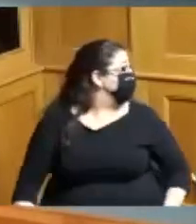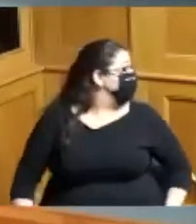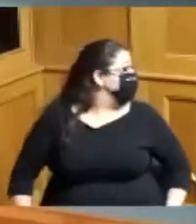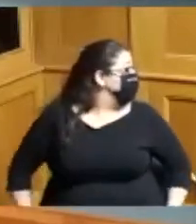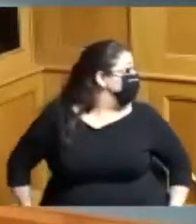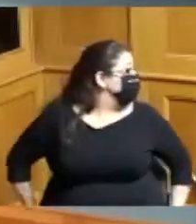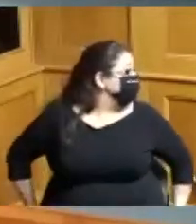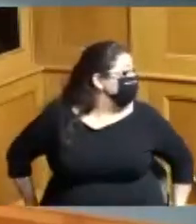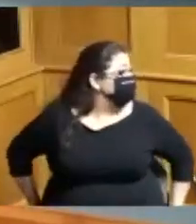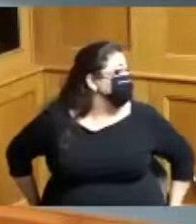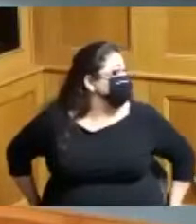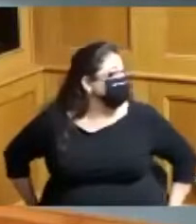okay